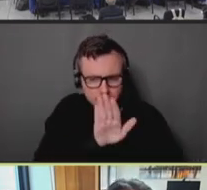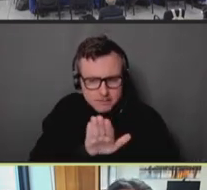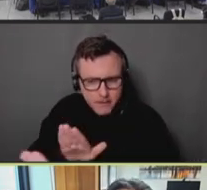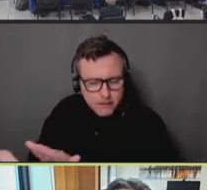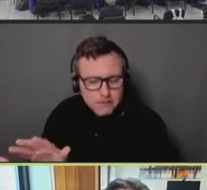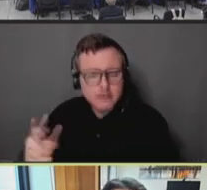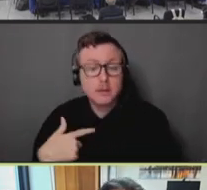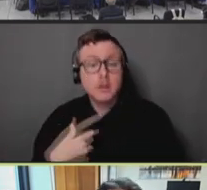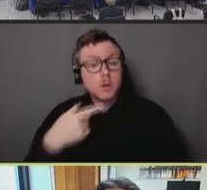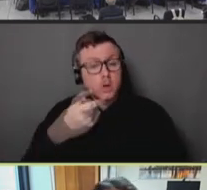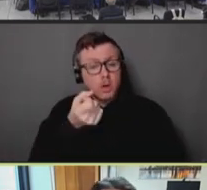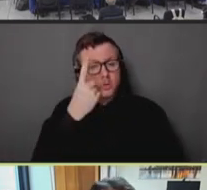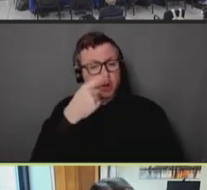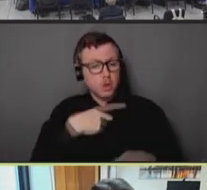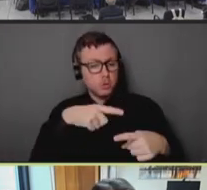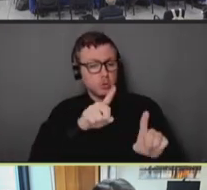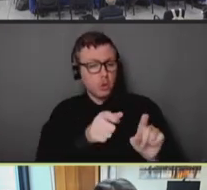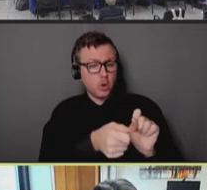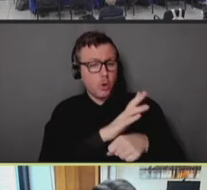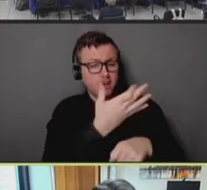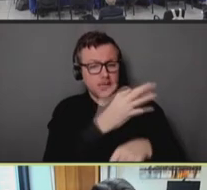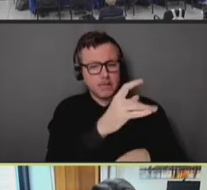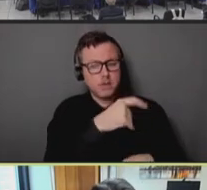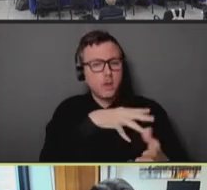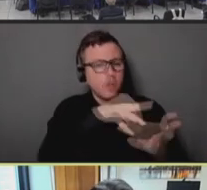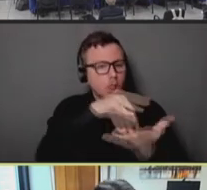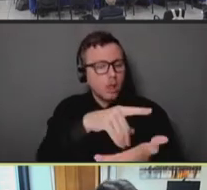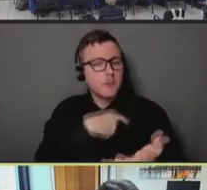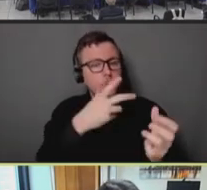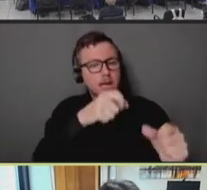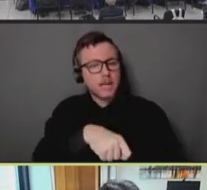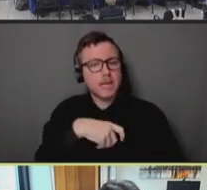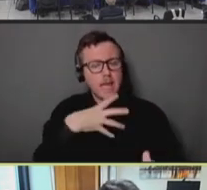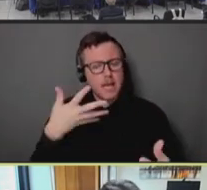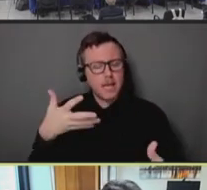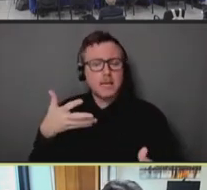and to really build those lessons back in. And I mentioned equity infrastructure as a